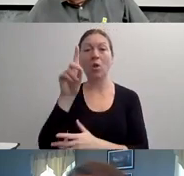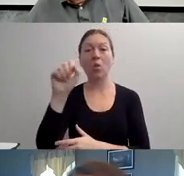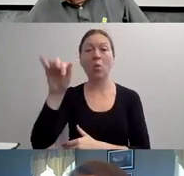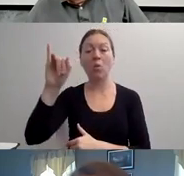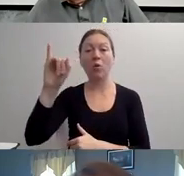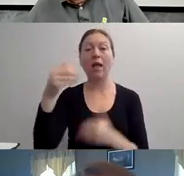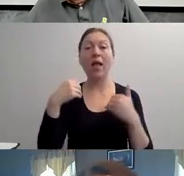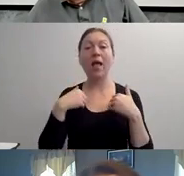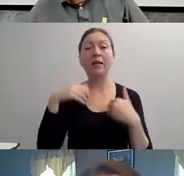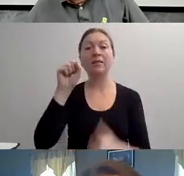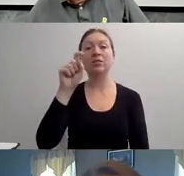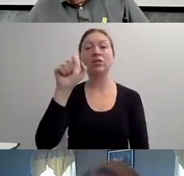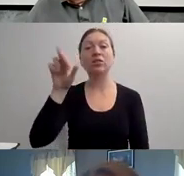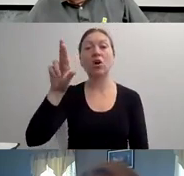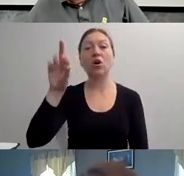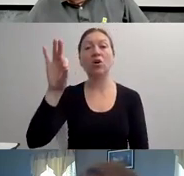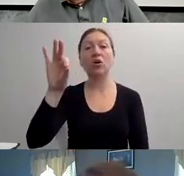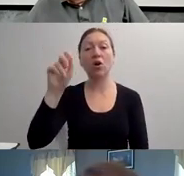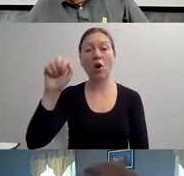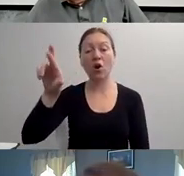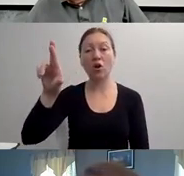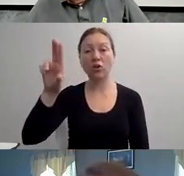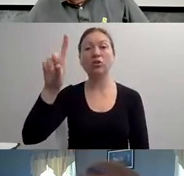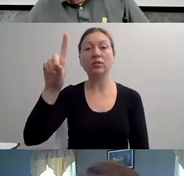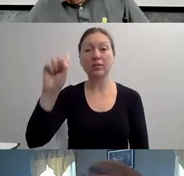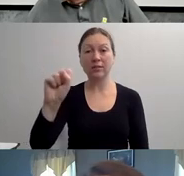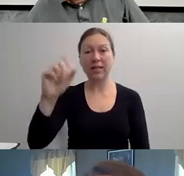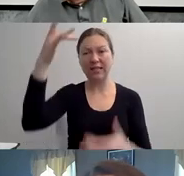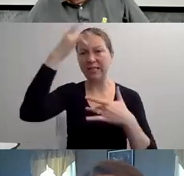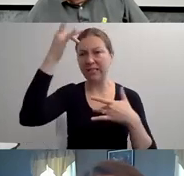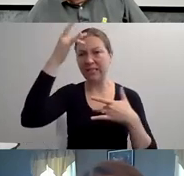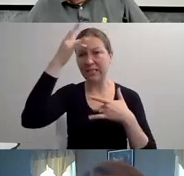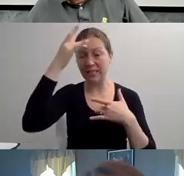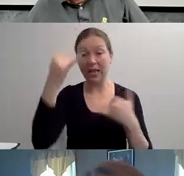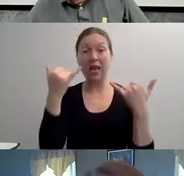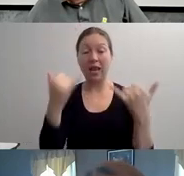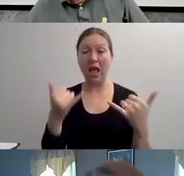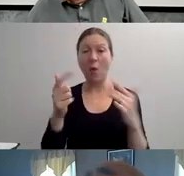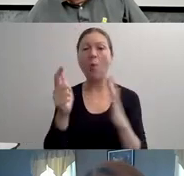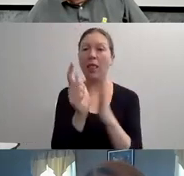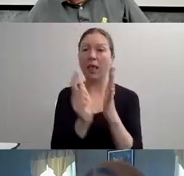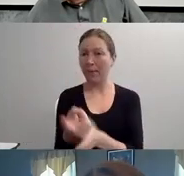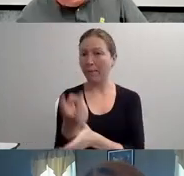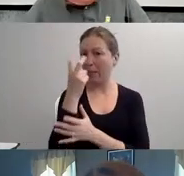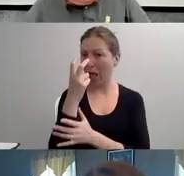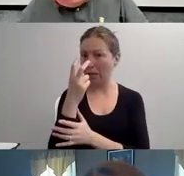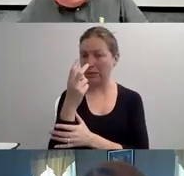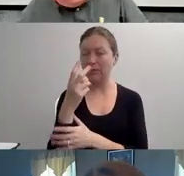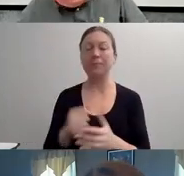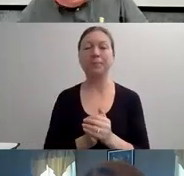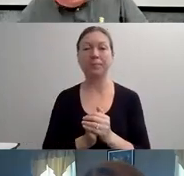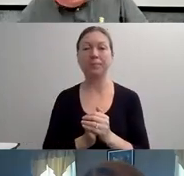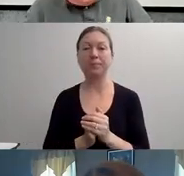THE WORD DISABILITY WITH A CAPITAL D." "PEOPLE WITH DISABILITIES INCLUDE PEOPLE OF